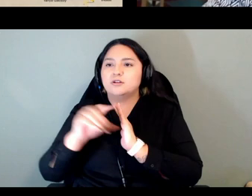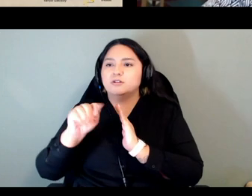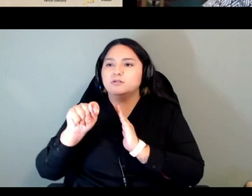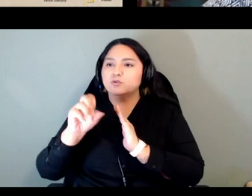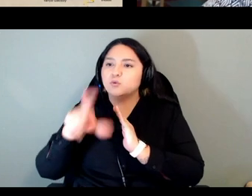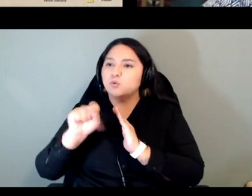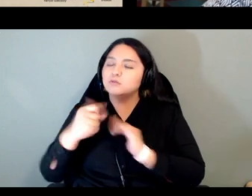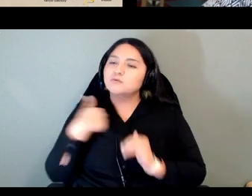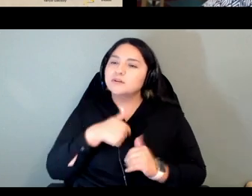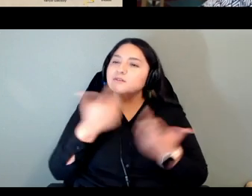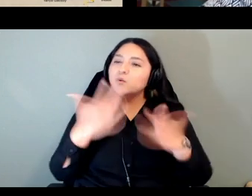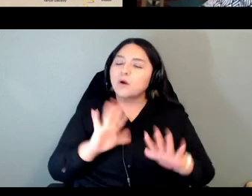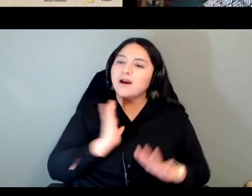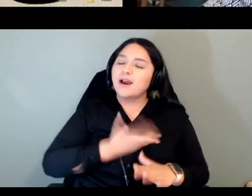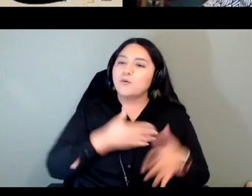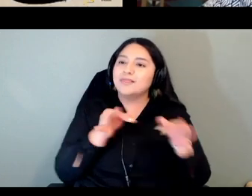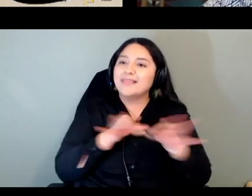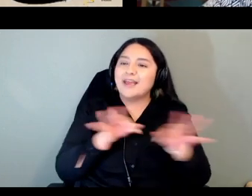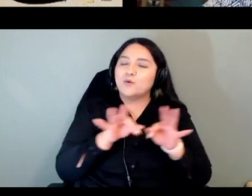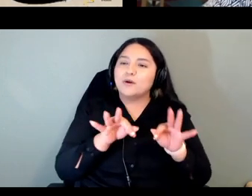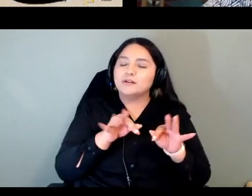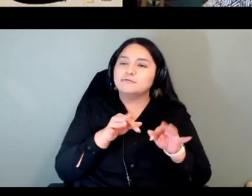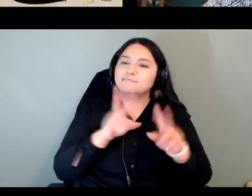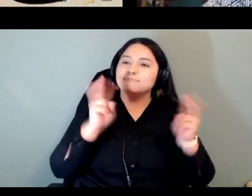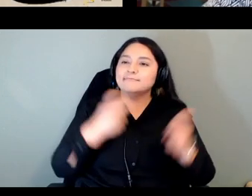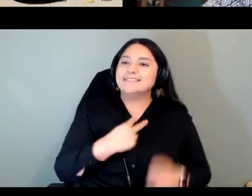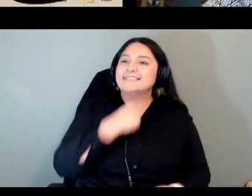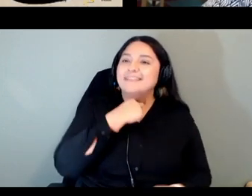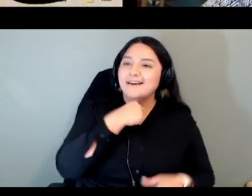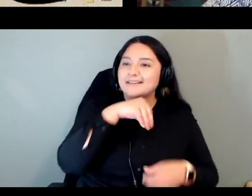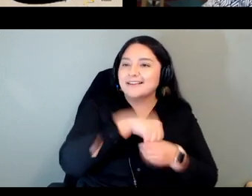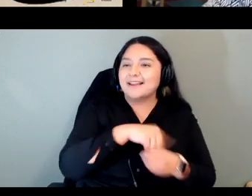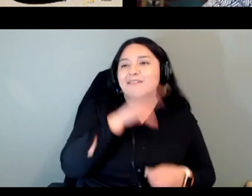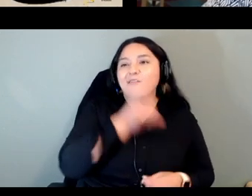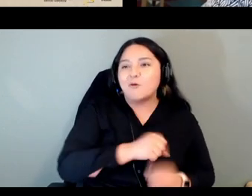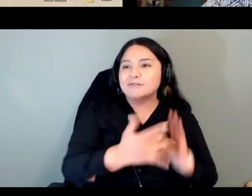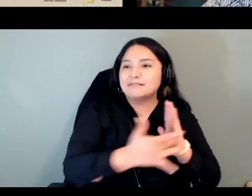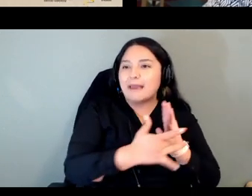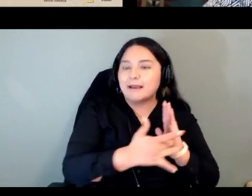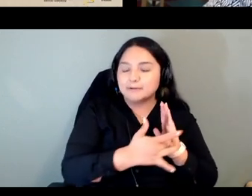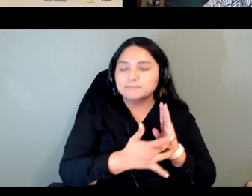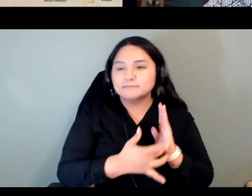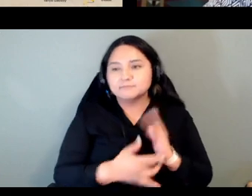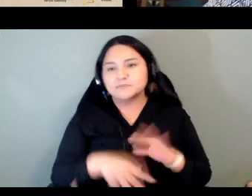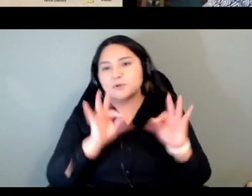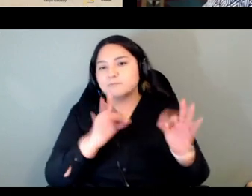tech our little fossilized guy down here so thank you for that wonderful presentation